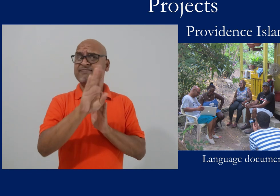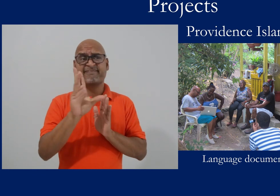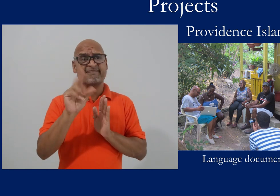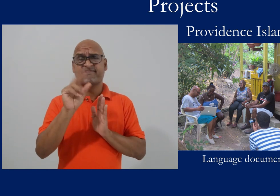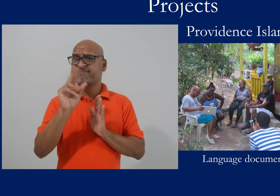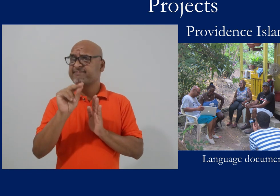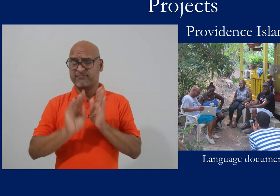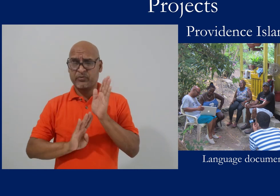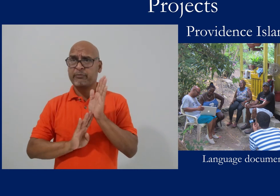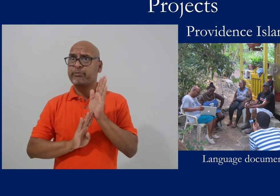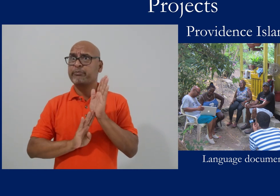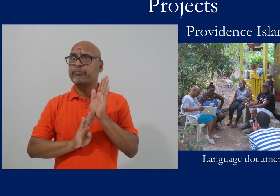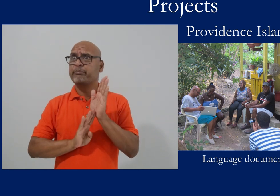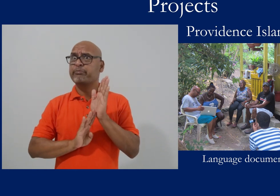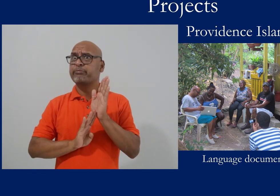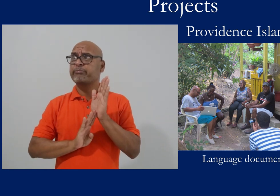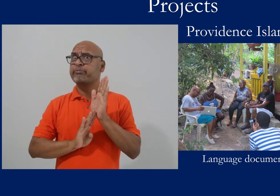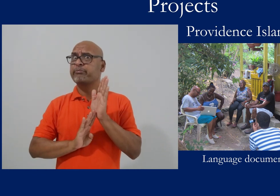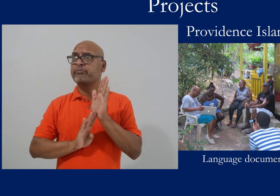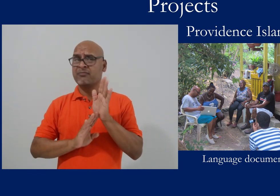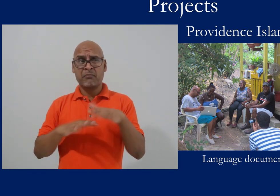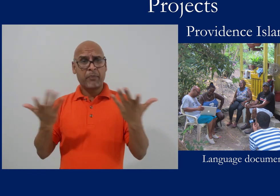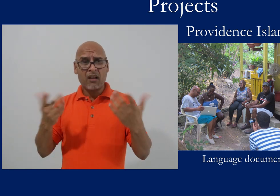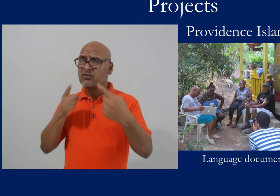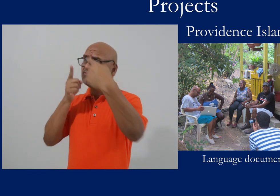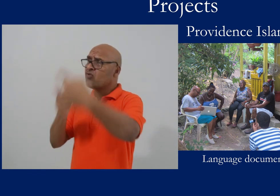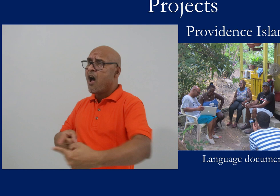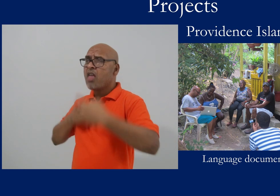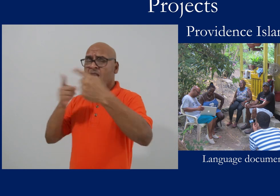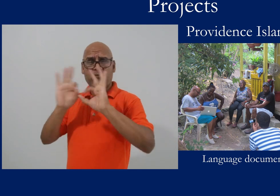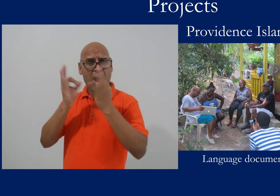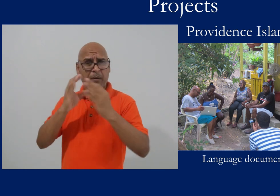but he had really not developed. His speech had not developed and he was really struggling as